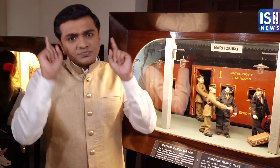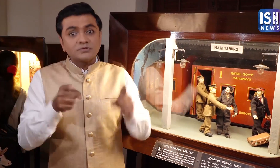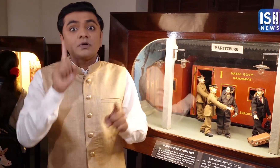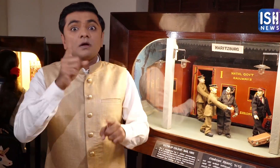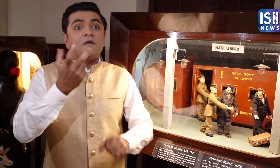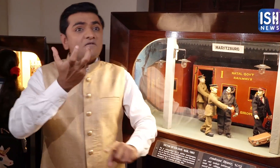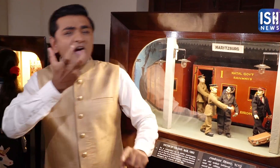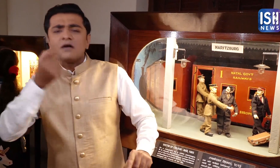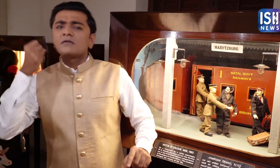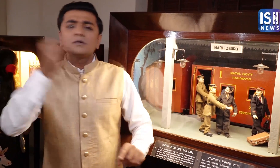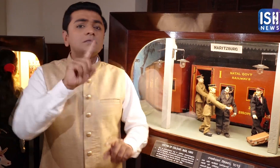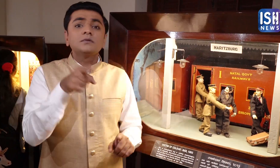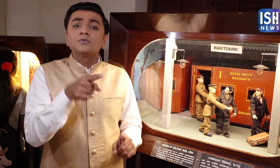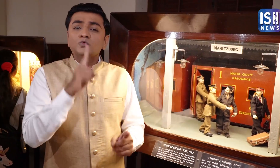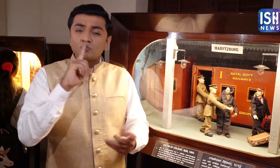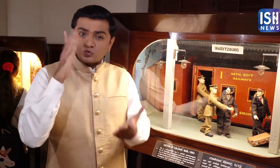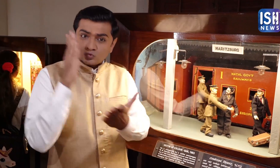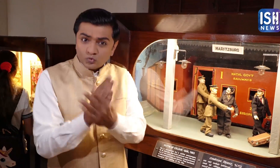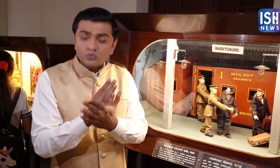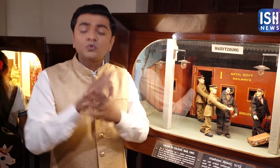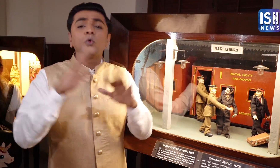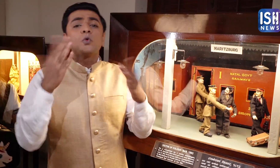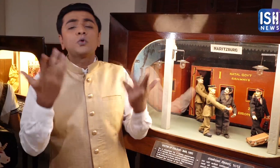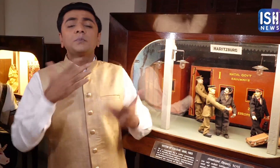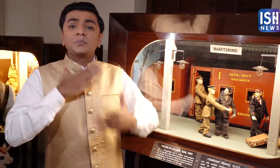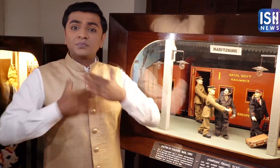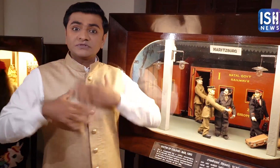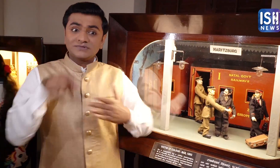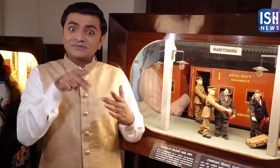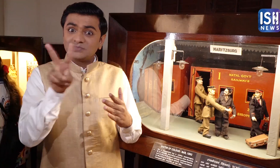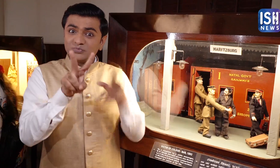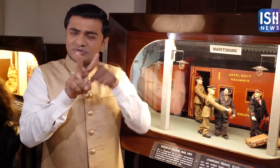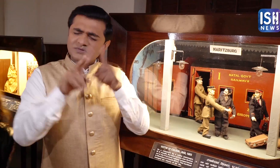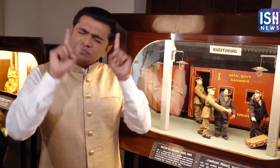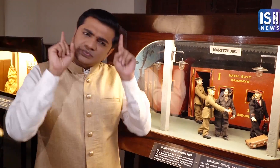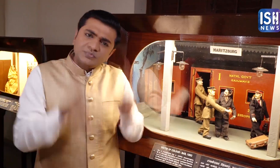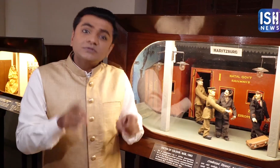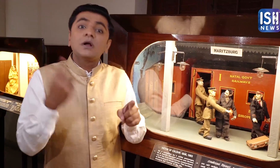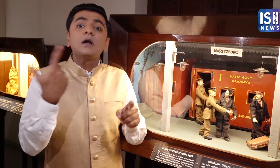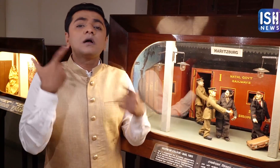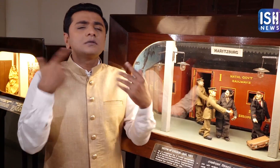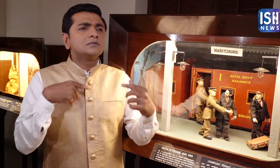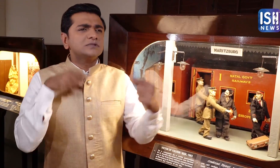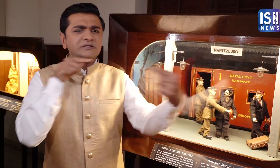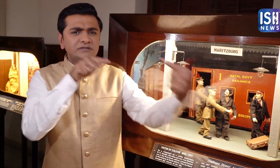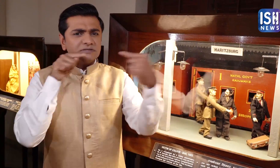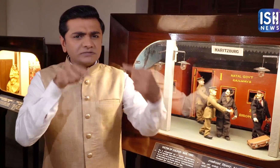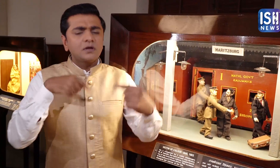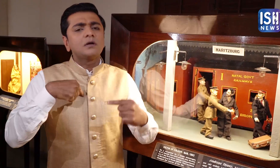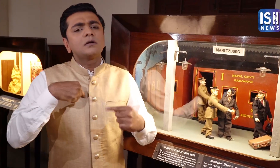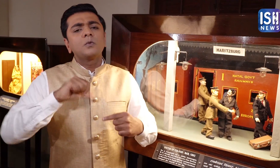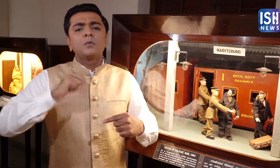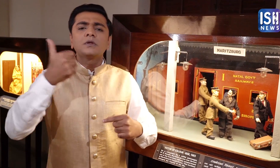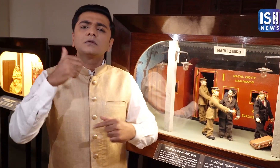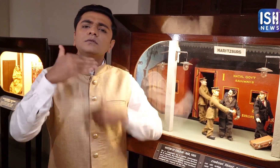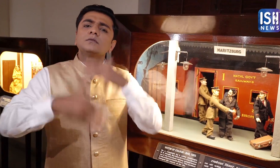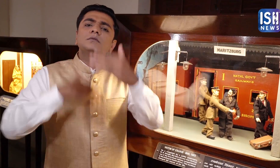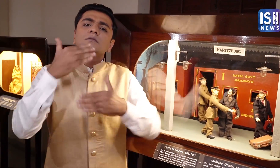Violence must never be used. Only truth and peace must be used as it will help to win any battle.